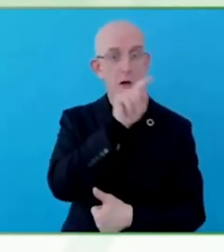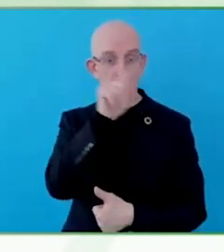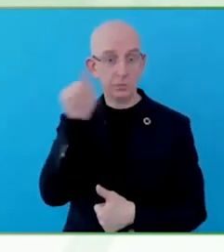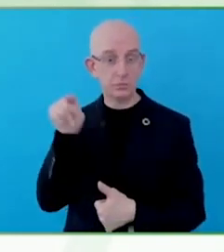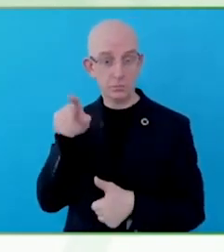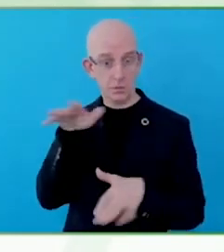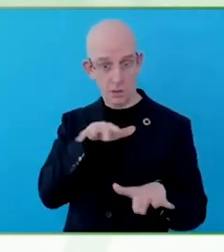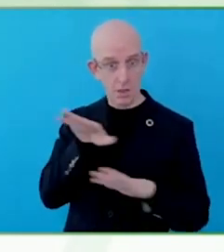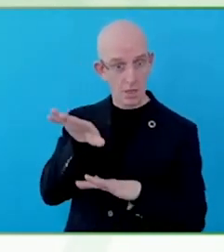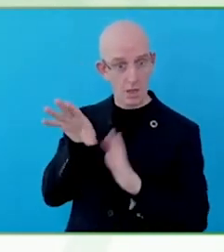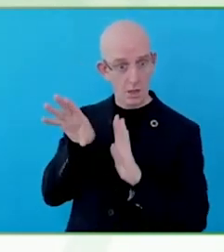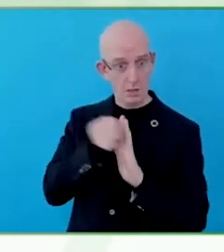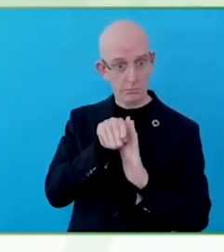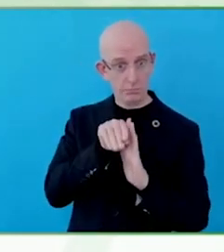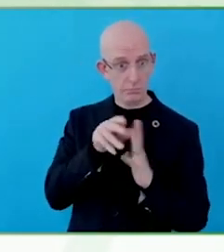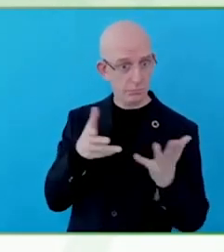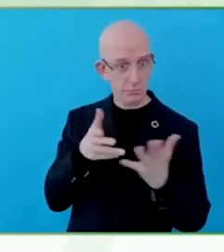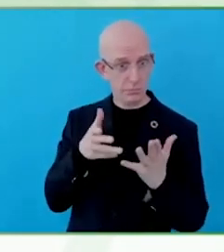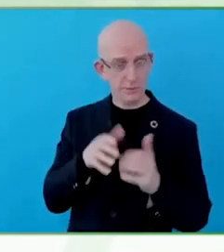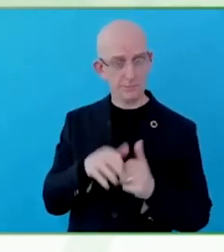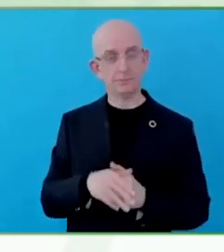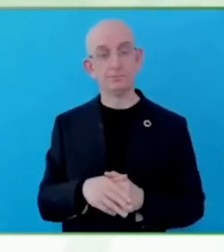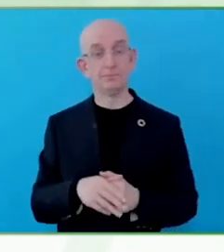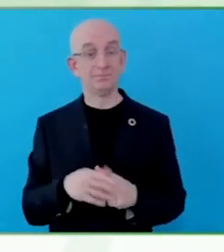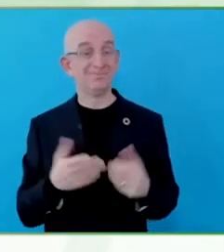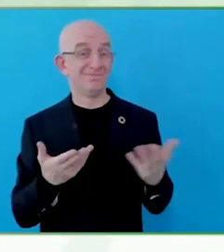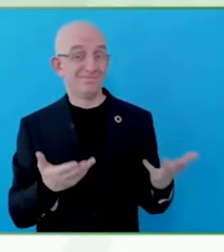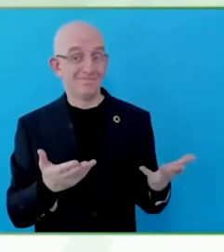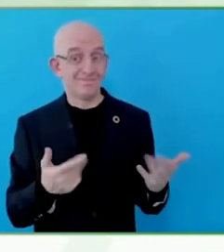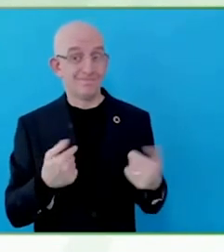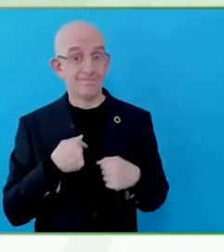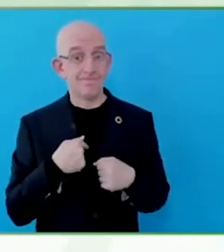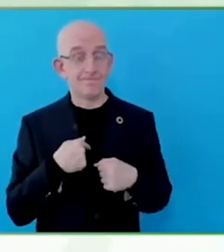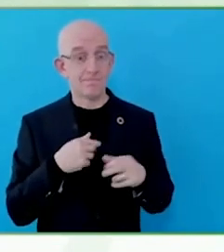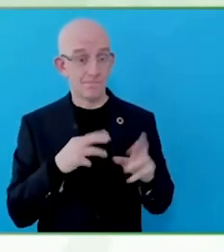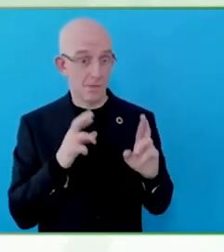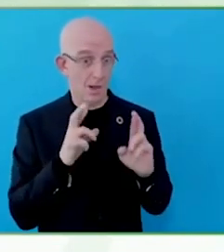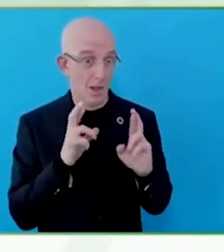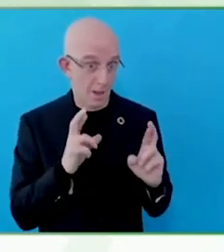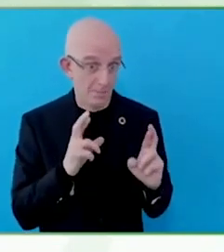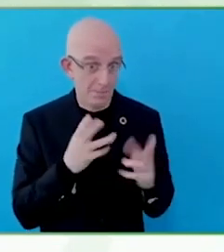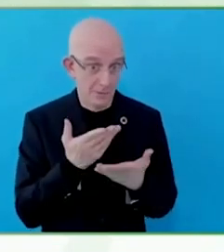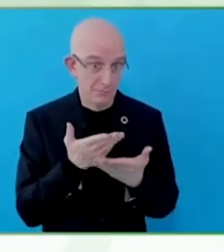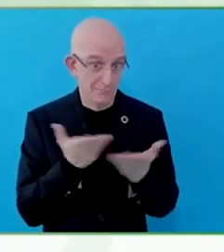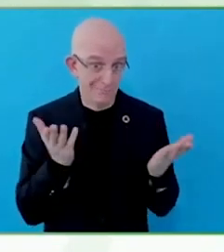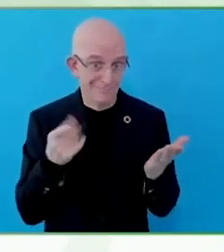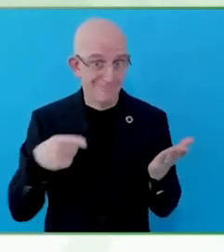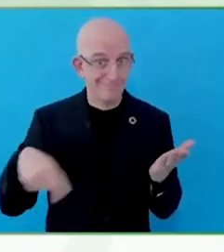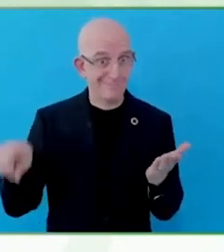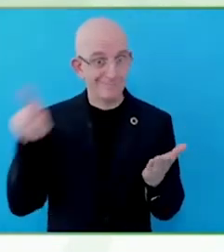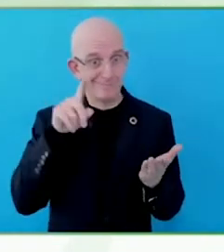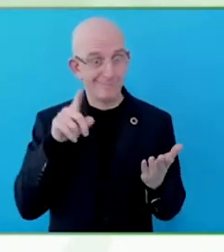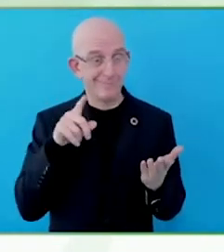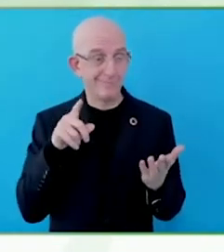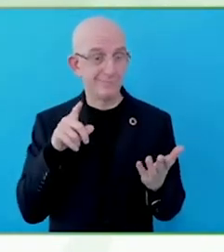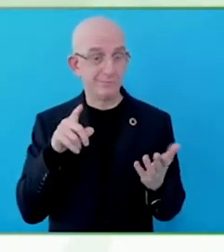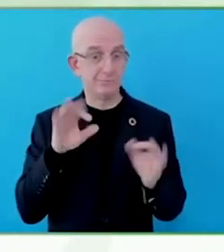Actually, very little talked about in Brazil. It is not really in the agenda.